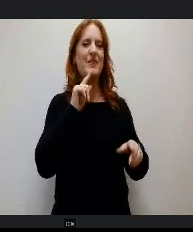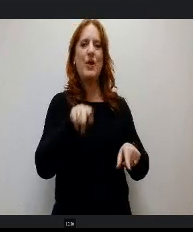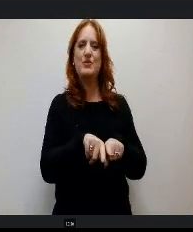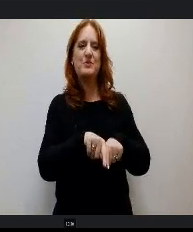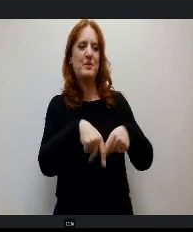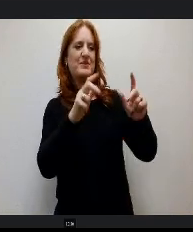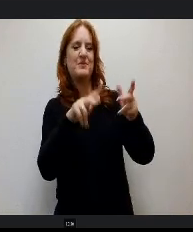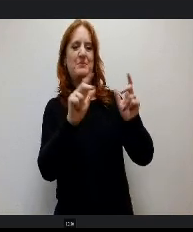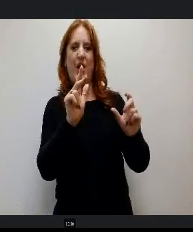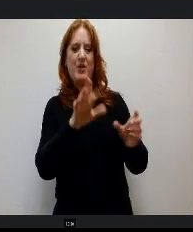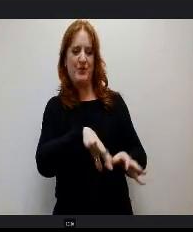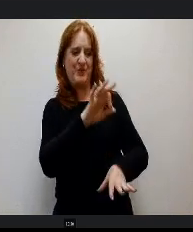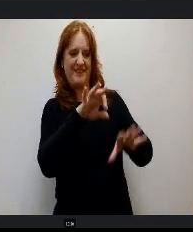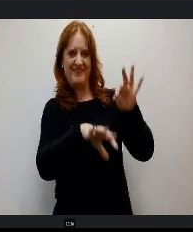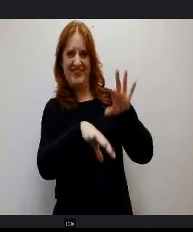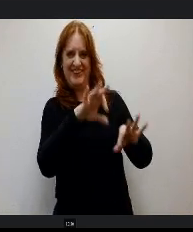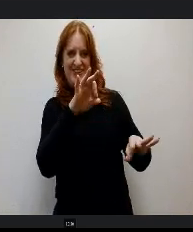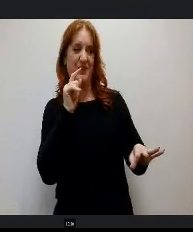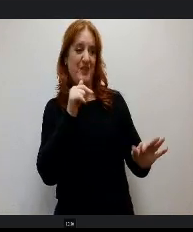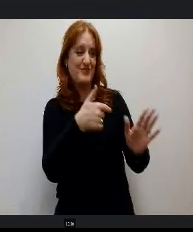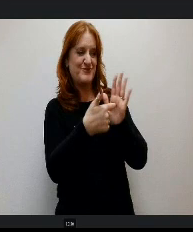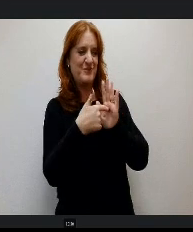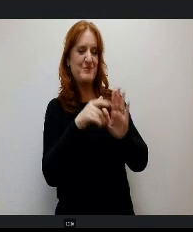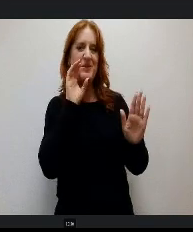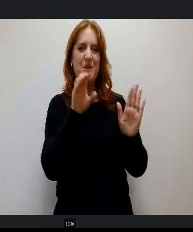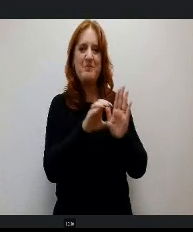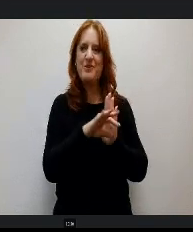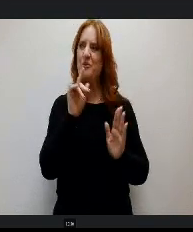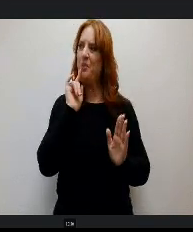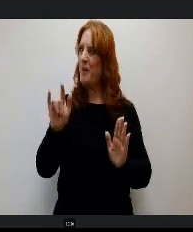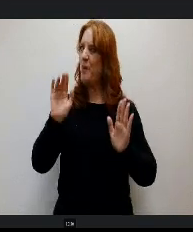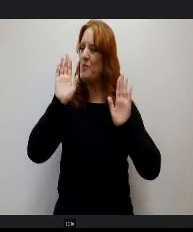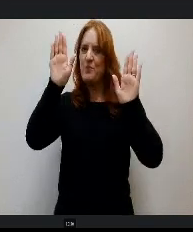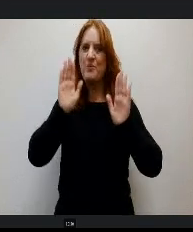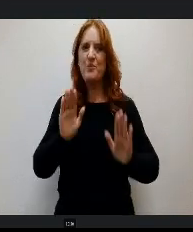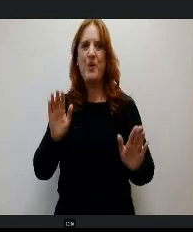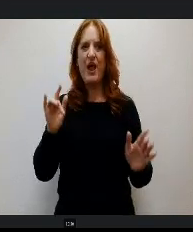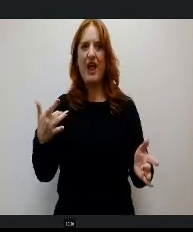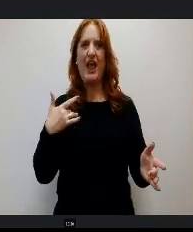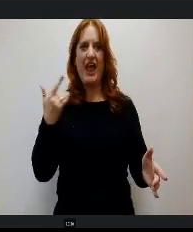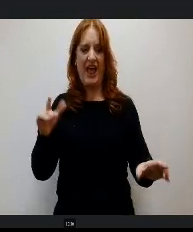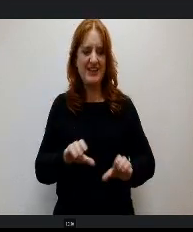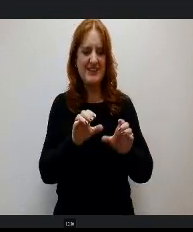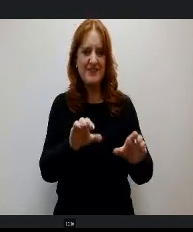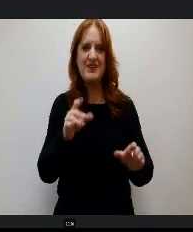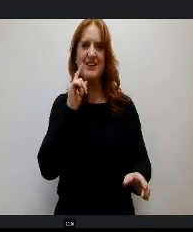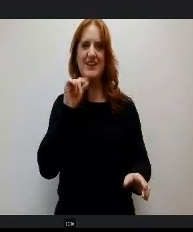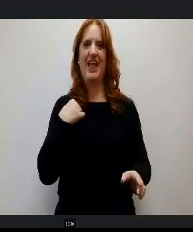has been doing some really great activities to bring the community together. The theme was Boots, Scoot and Boogie and